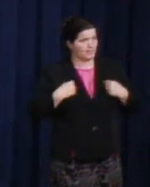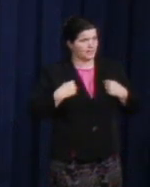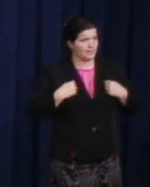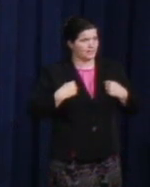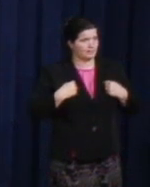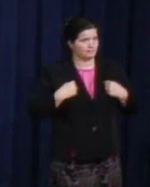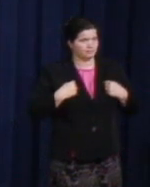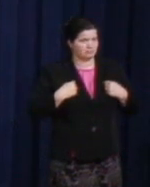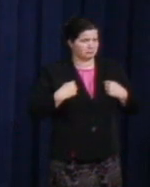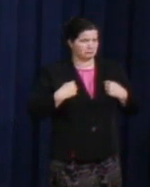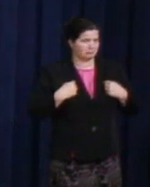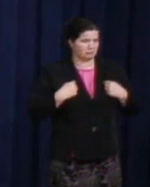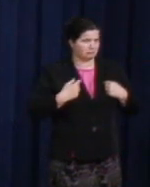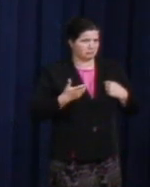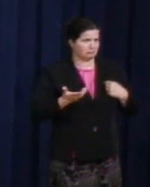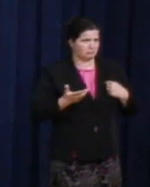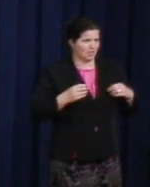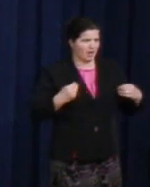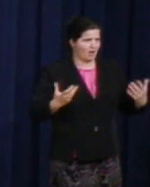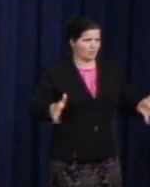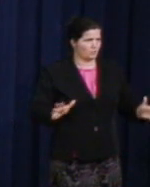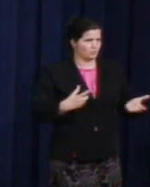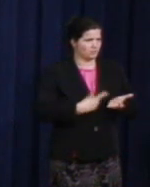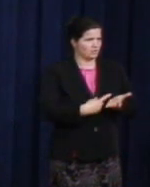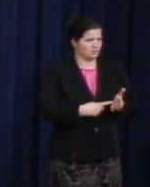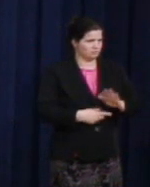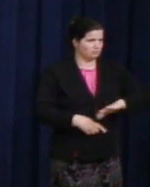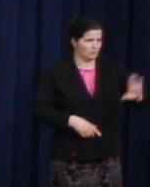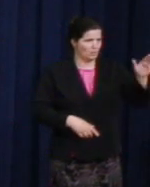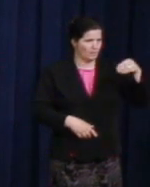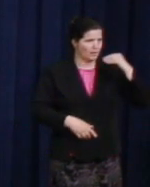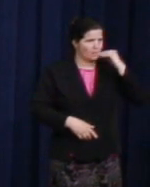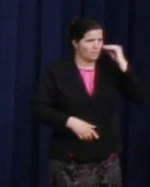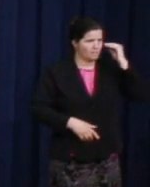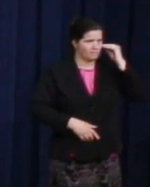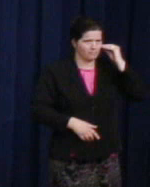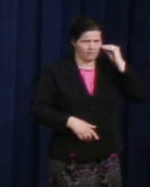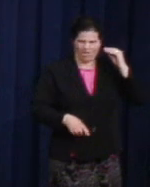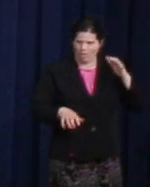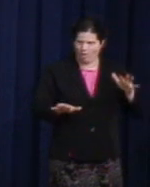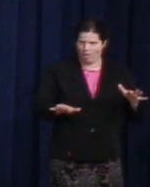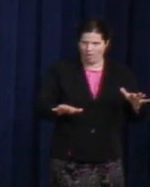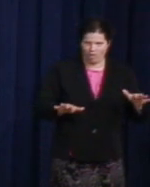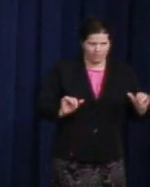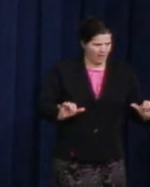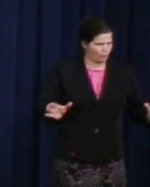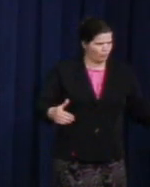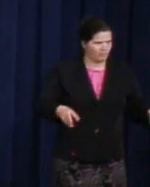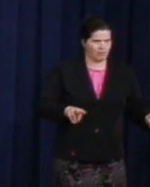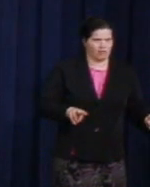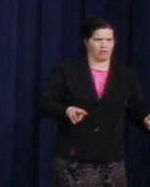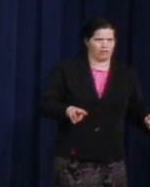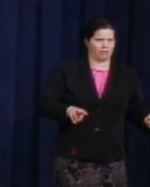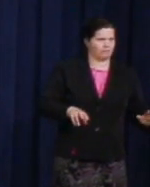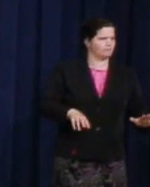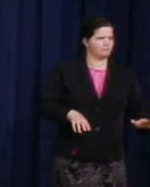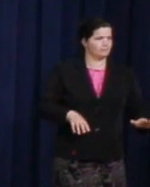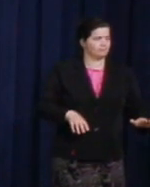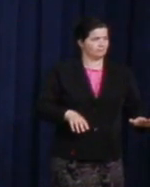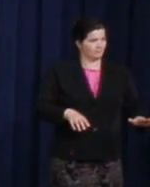we have nothing to talk about. Go home." Then you could've heard a pin drop in that room. But she said, "But, if you have come here